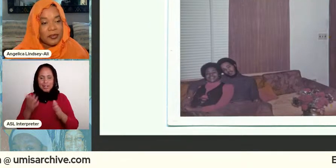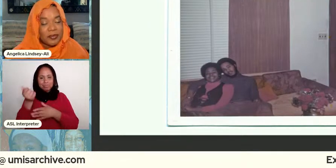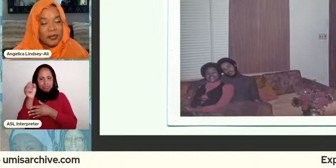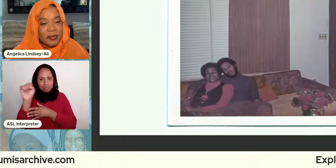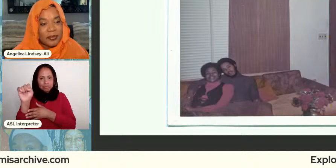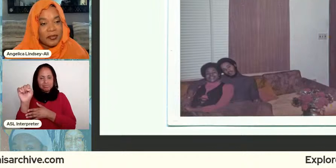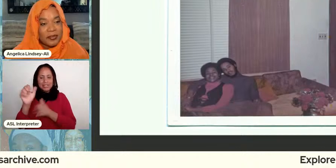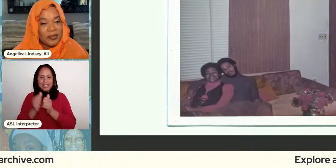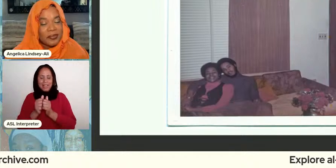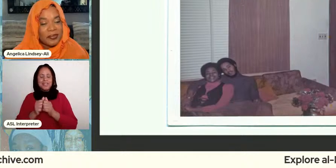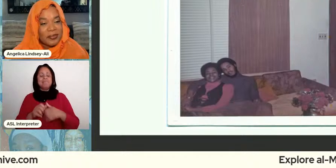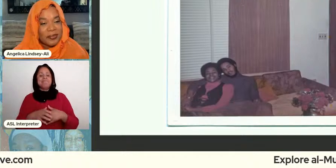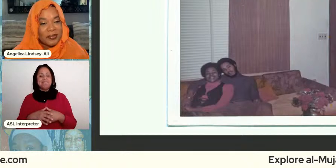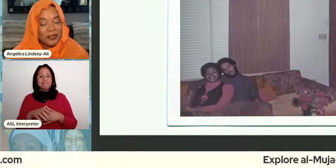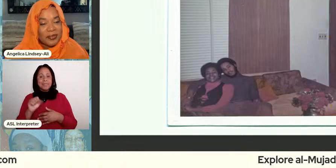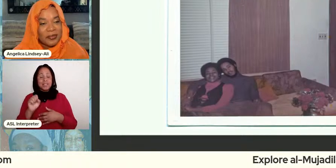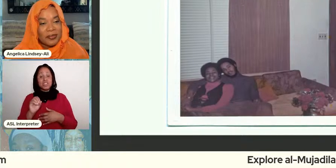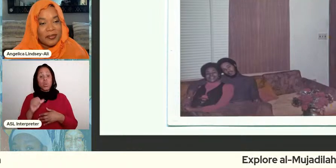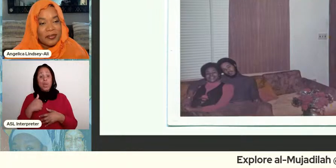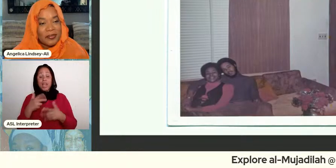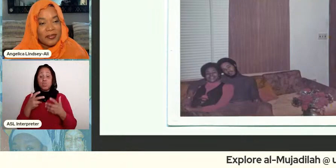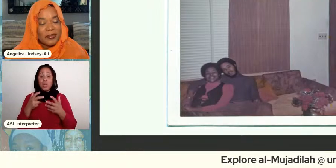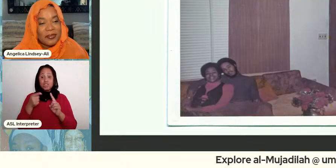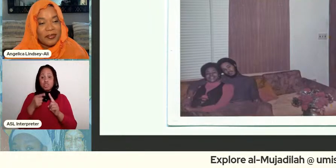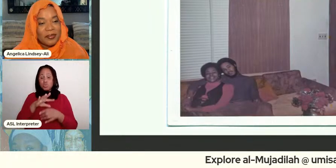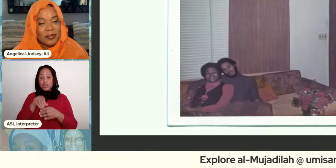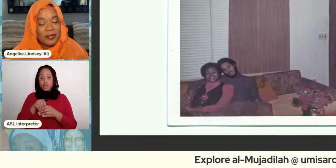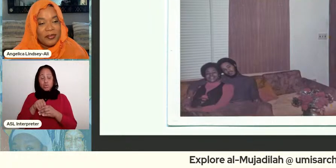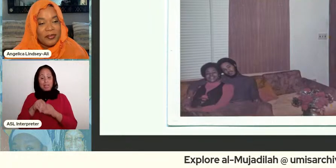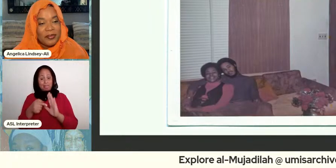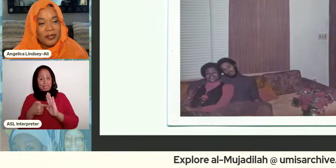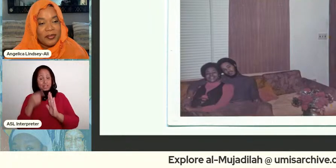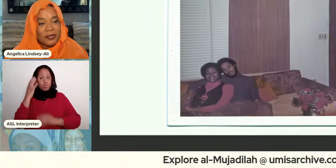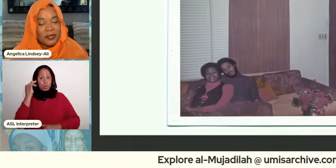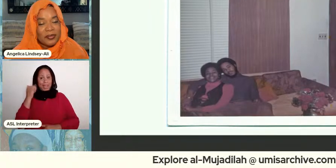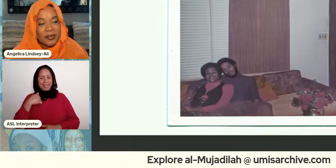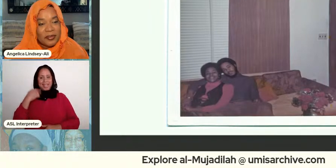says about it right and so i wanted to include it because i thought you know that's a it's just i